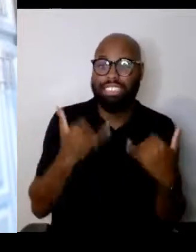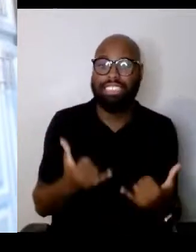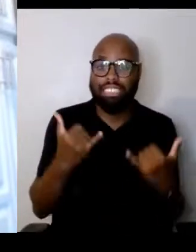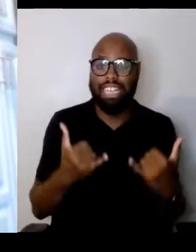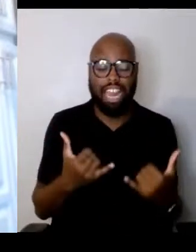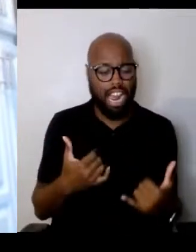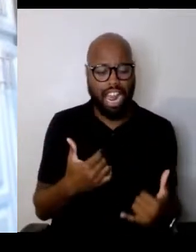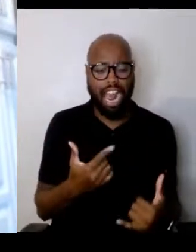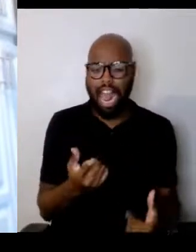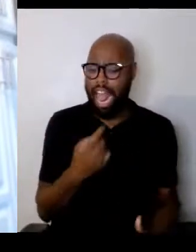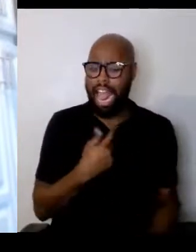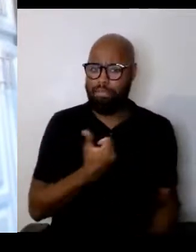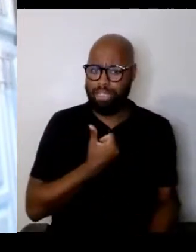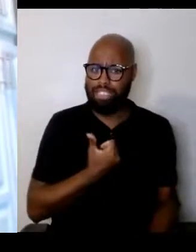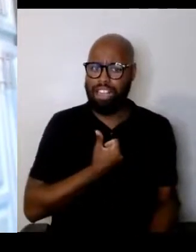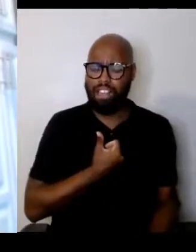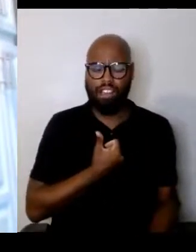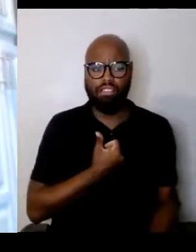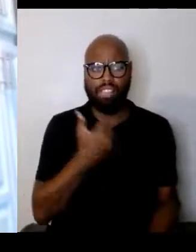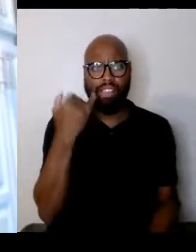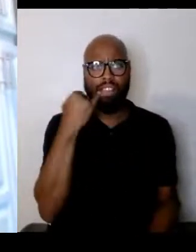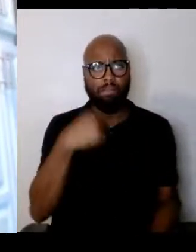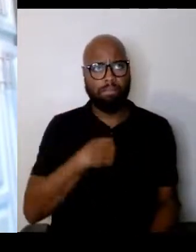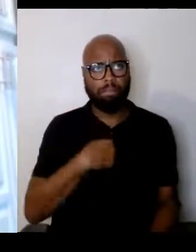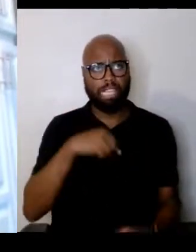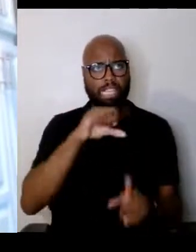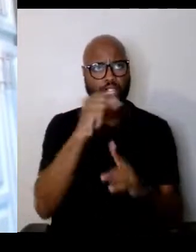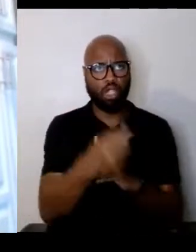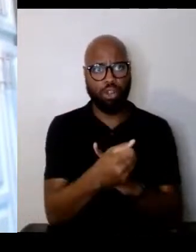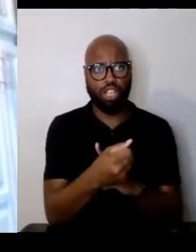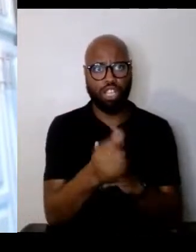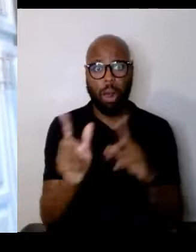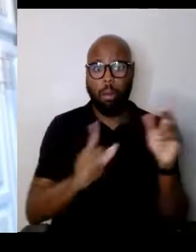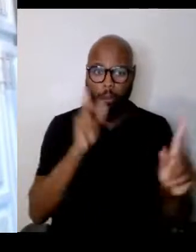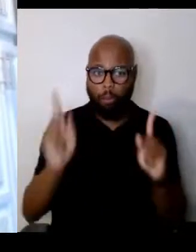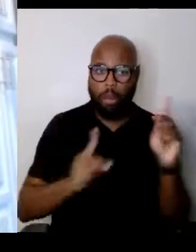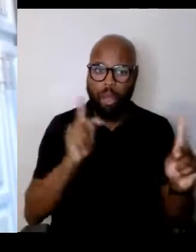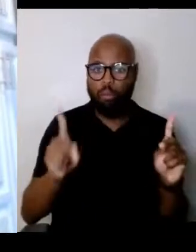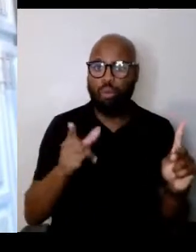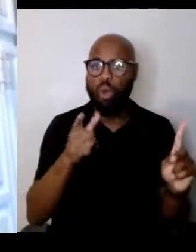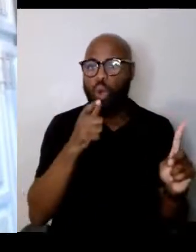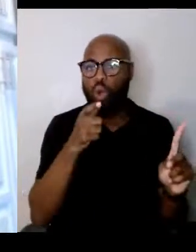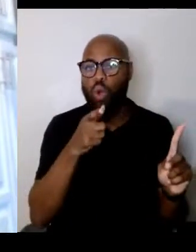"If I were put in the situation "of the people who saved me